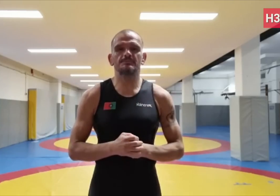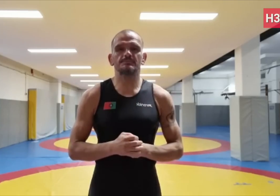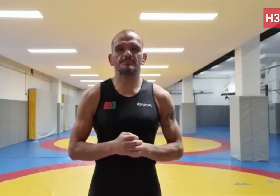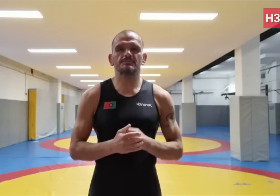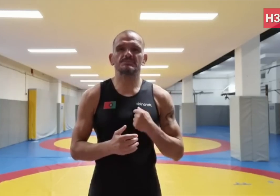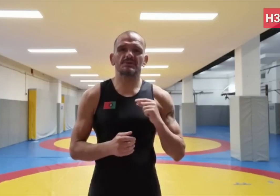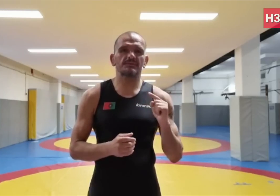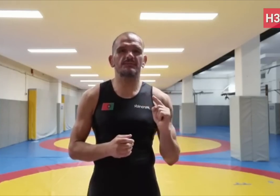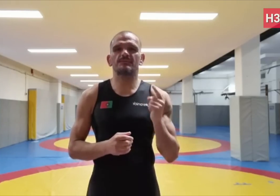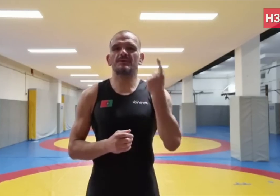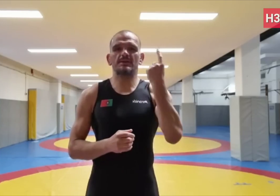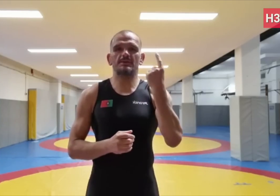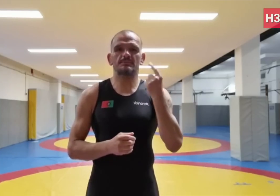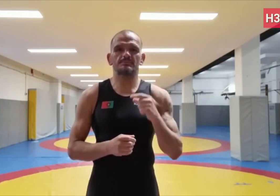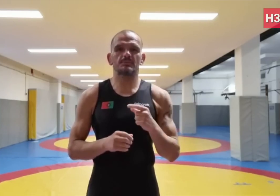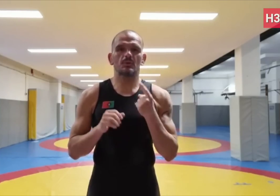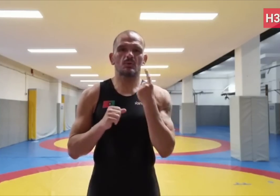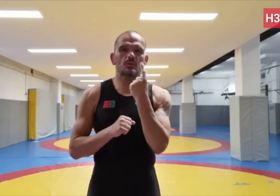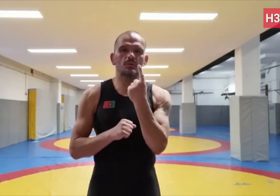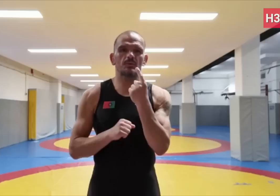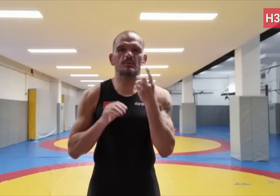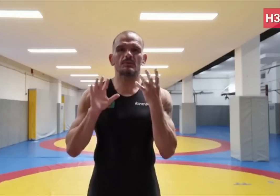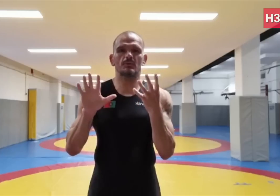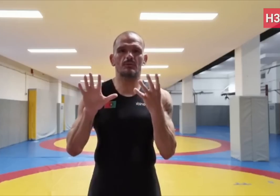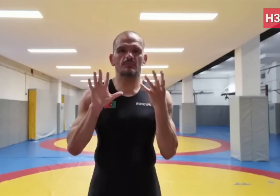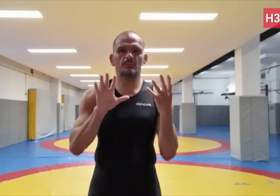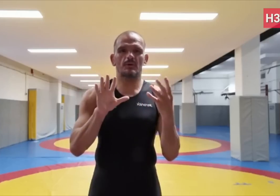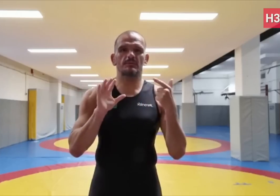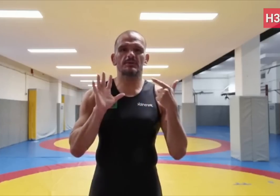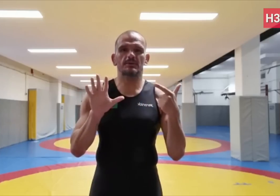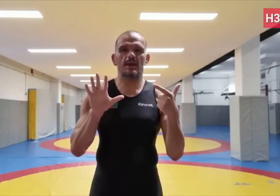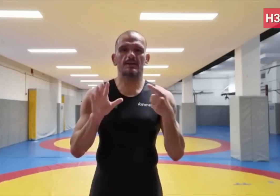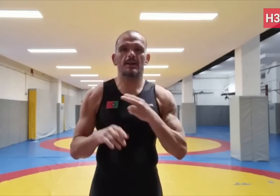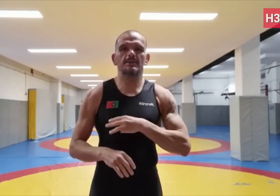I didn’t win a medal at my first Deaflympics